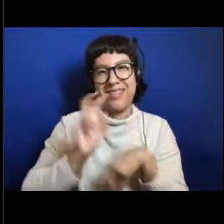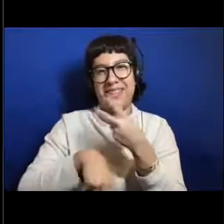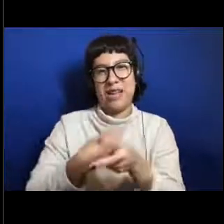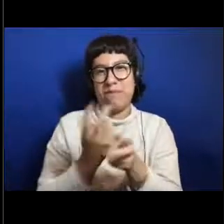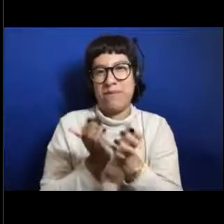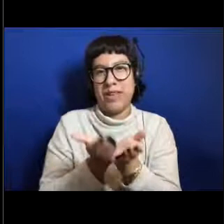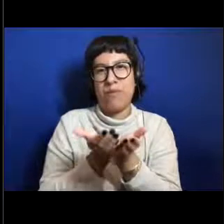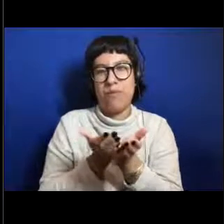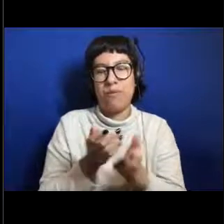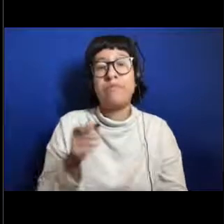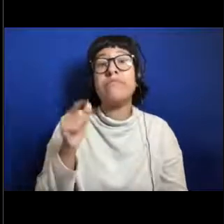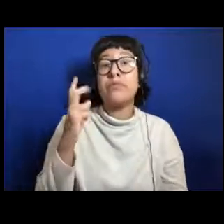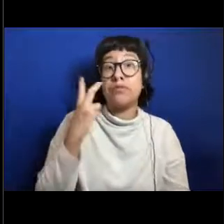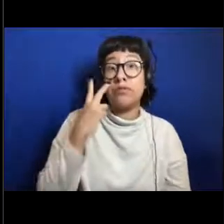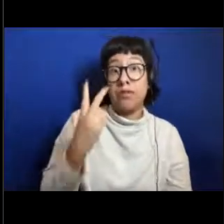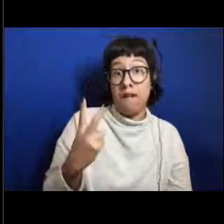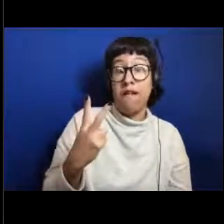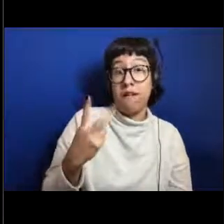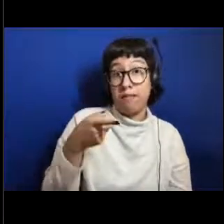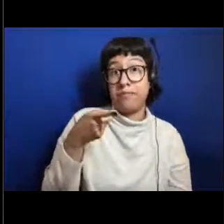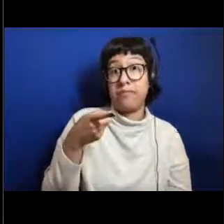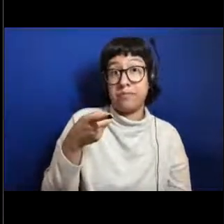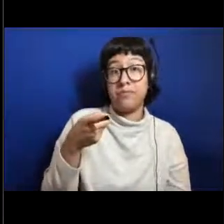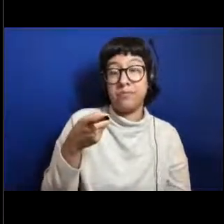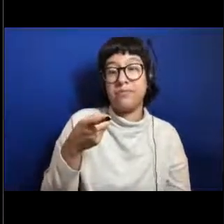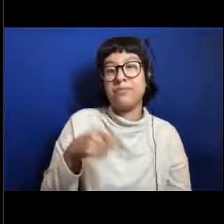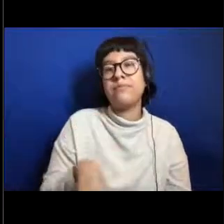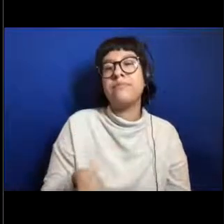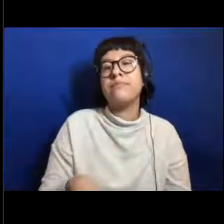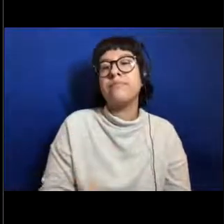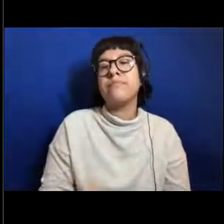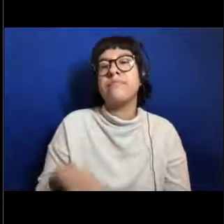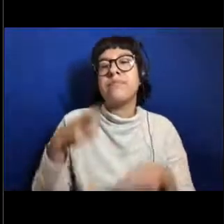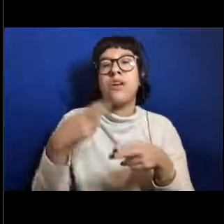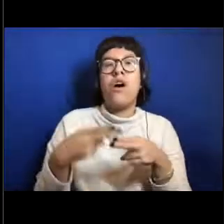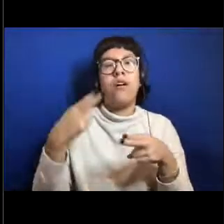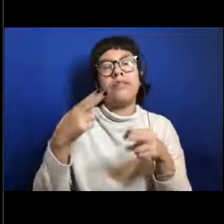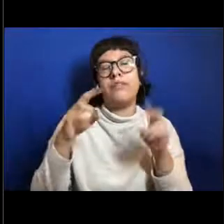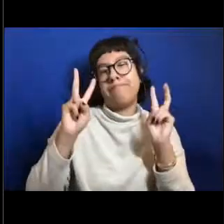Yep so what you guys were seeing is our vehicles, our two robots.